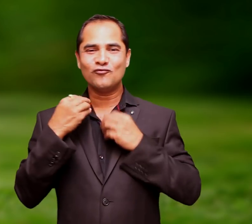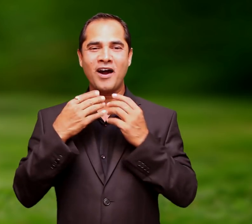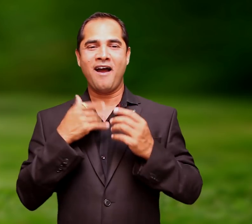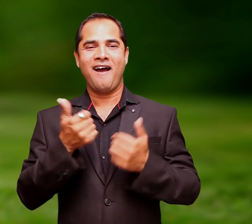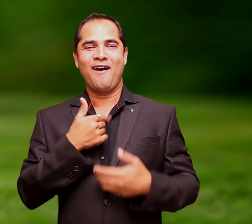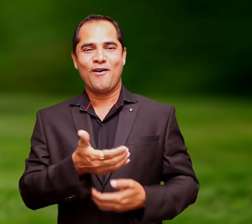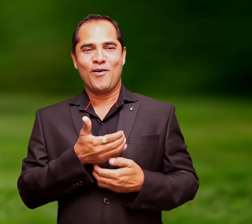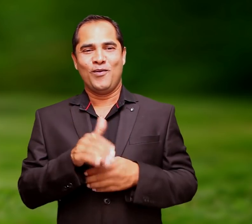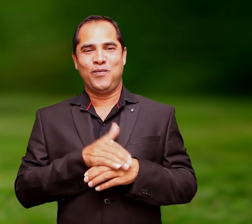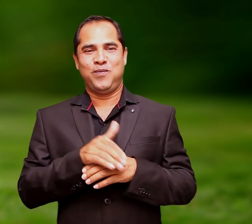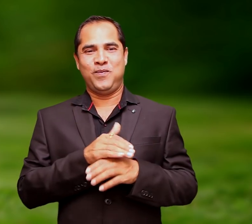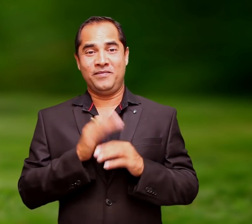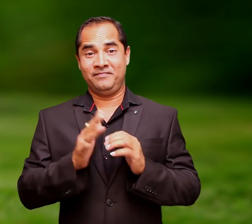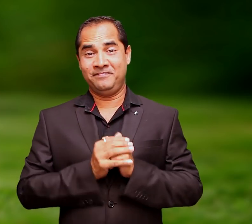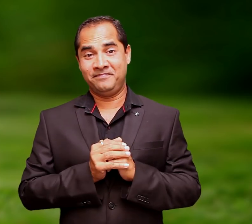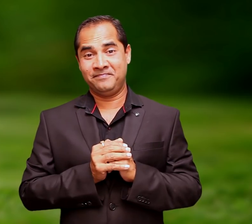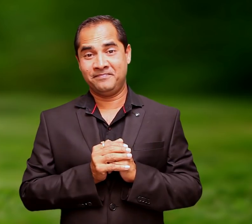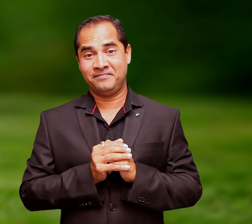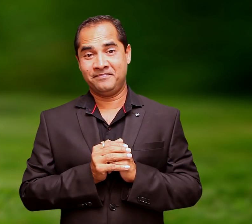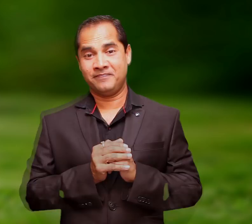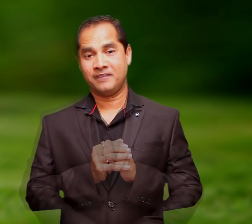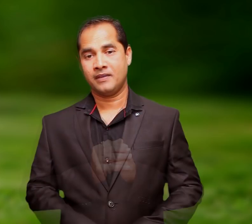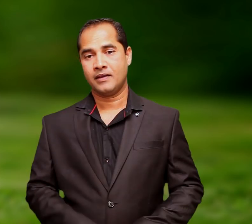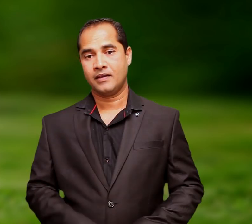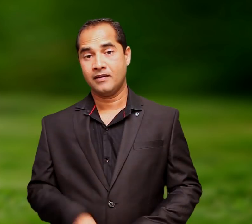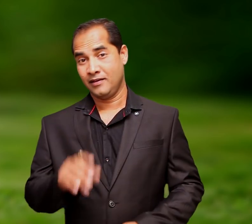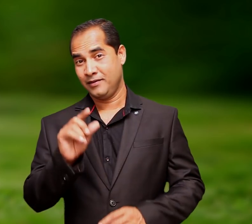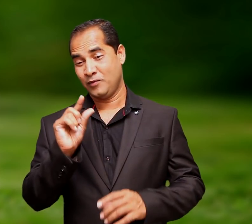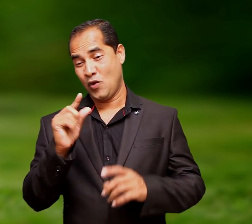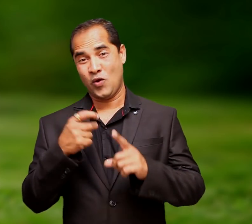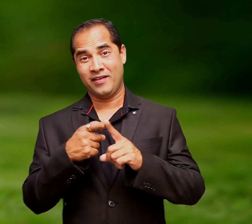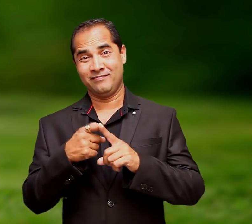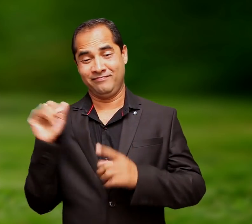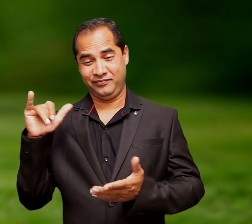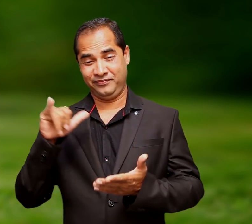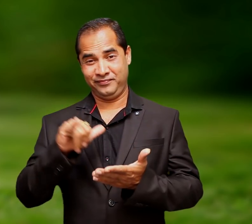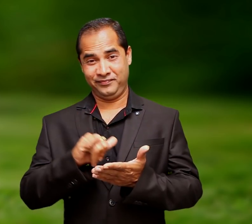my face and my neck.